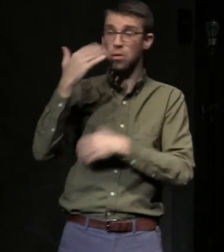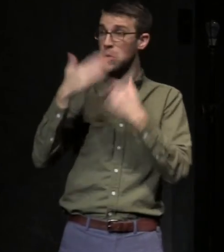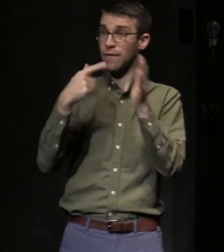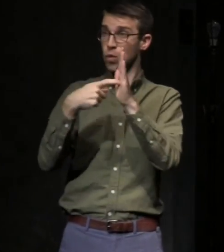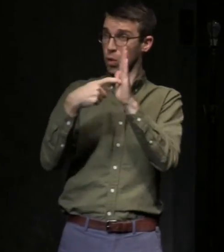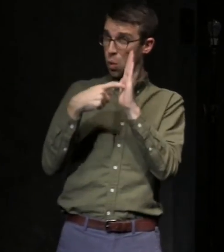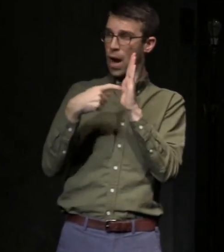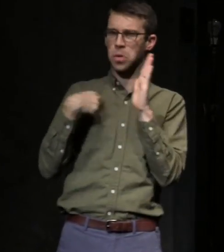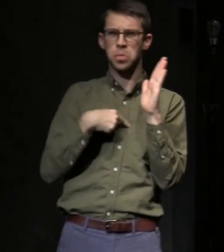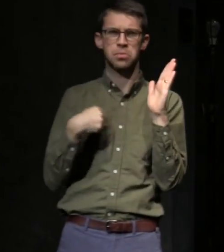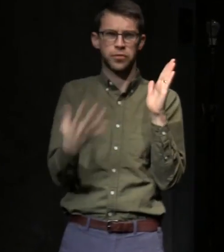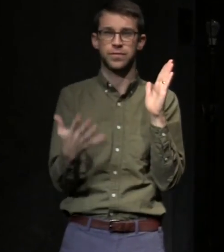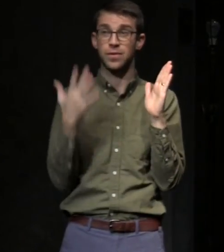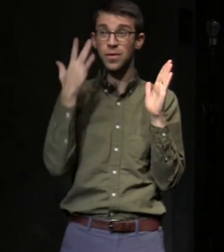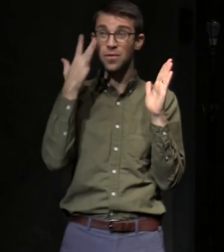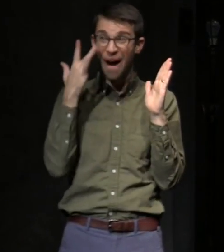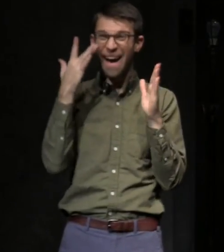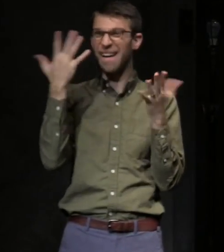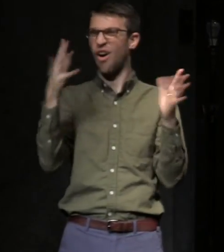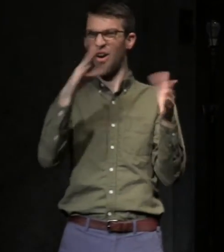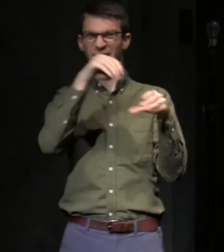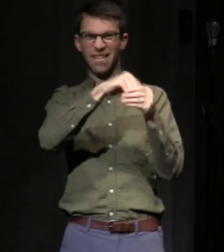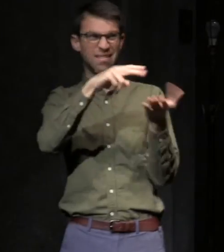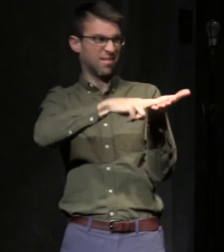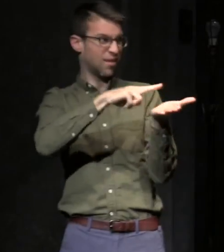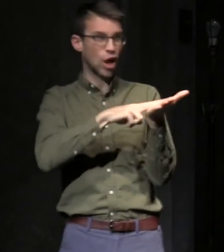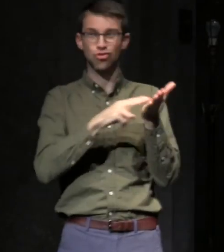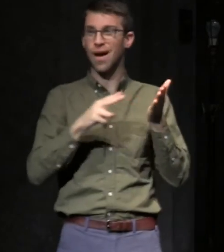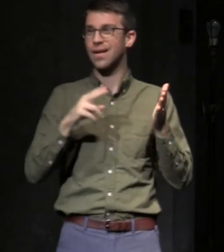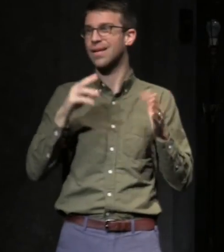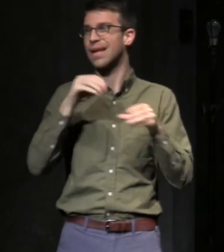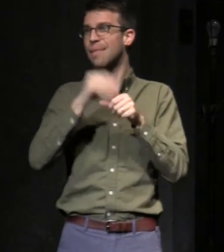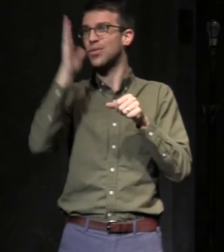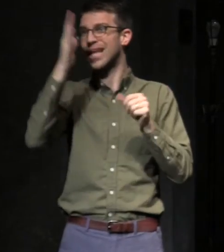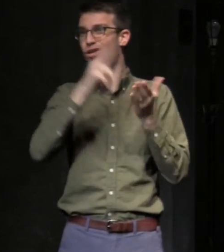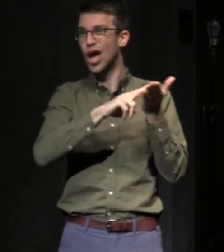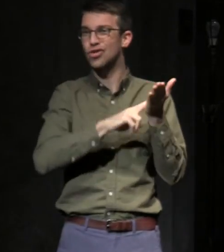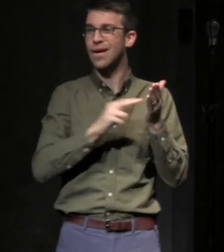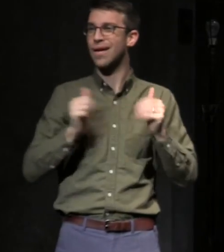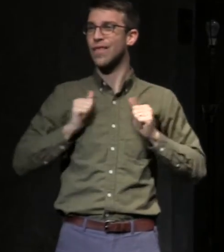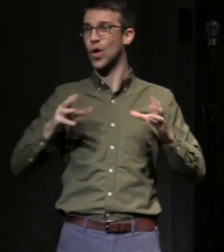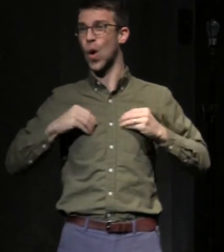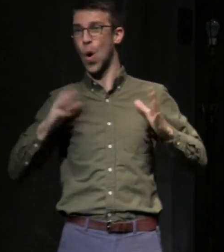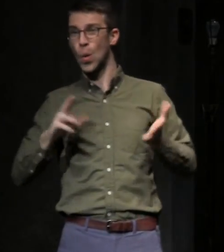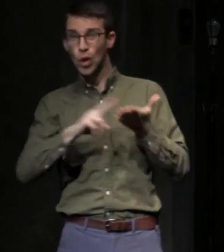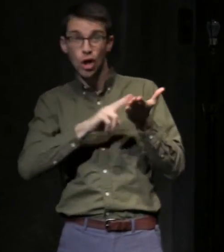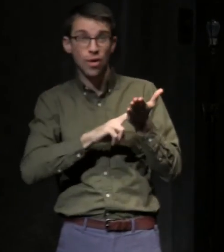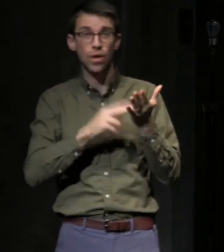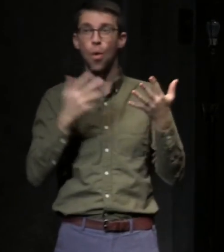Because it's in our presenter contract, because it's in our theater owner contract, or because it's part of the ADA.